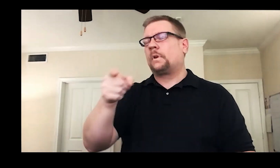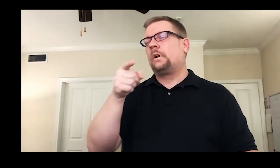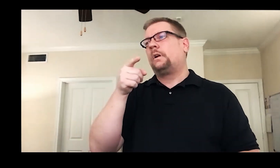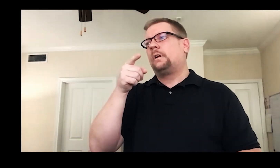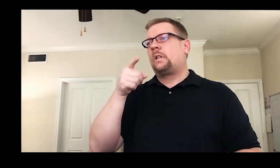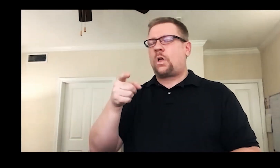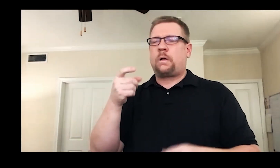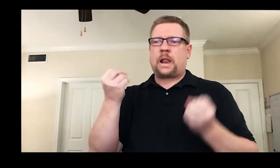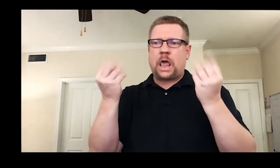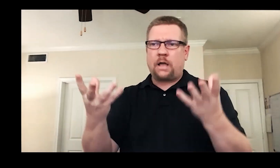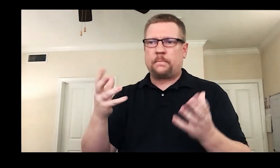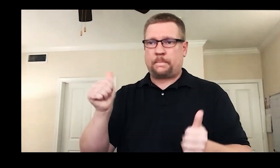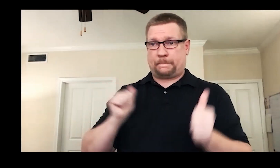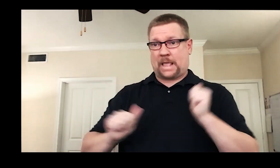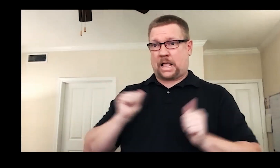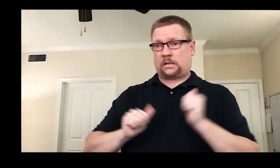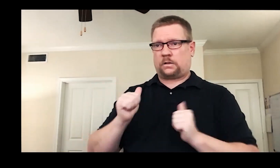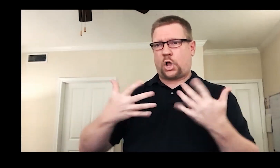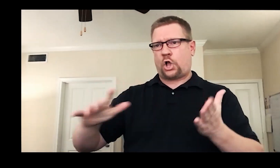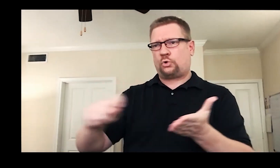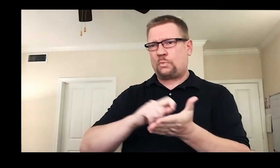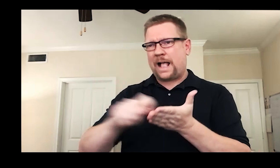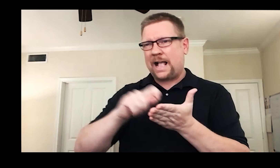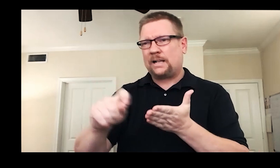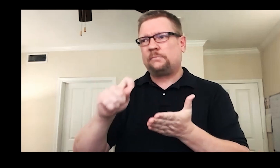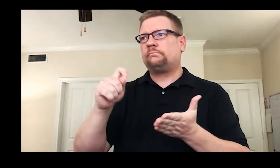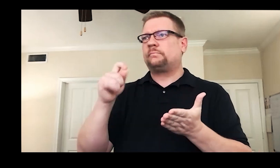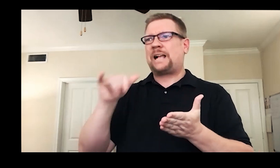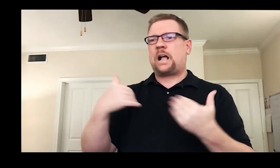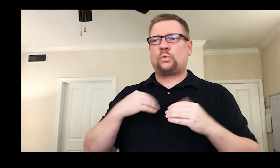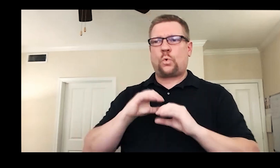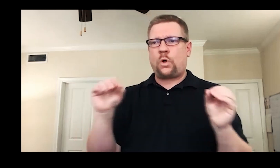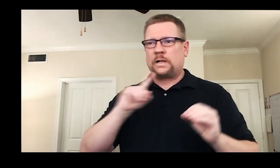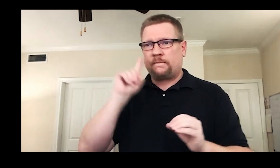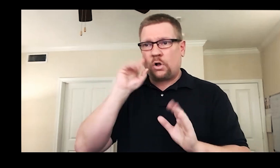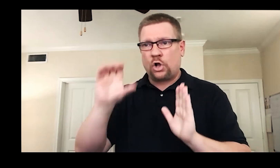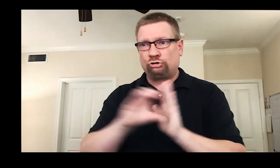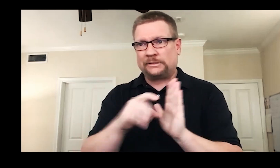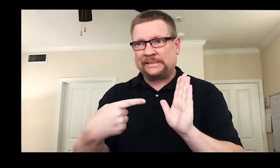Secondly, the vast majority of plays written do not contain Deaf characters.